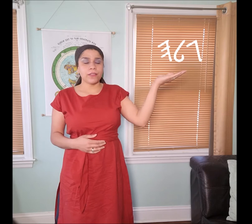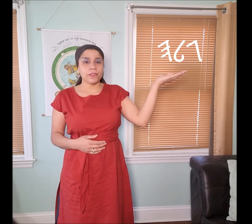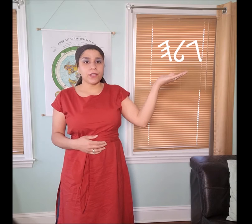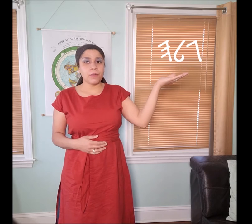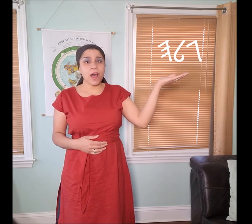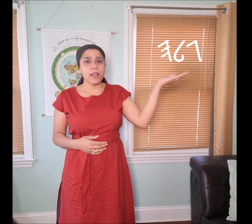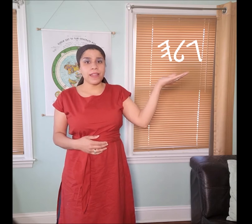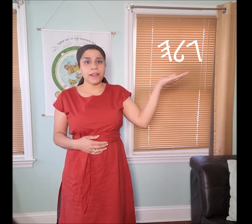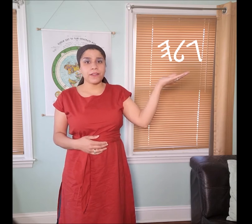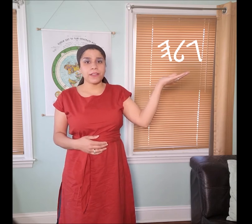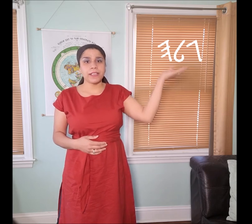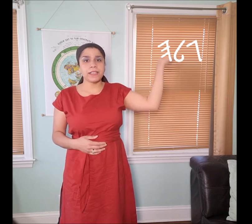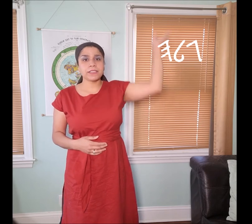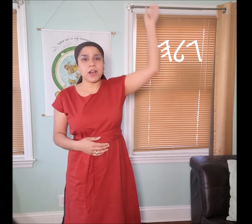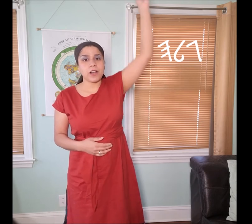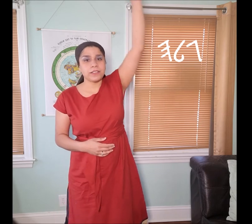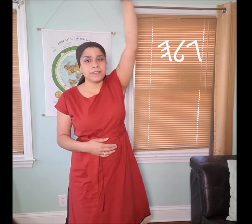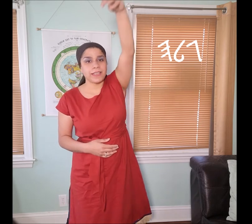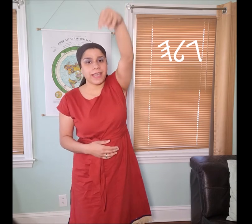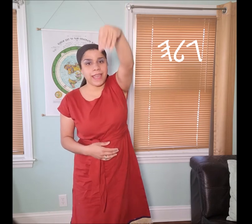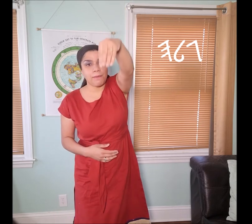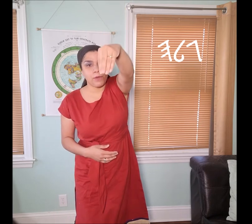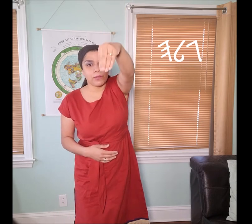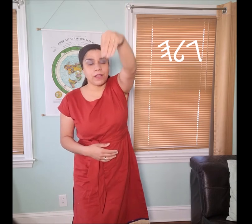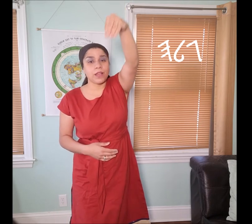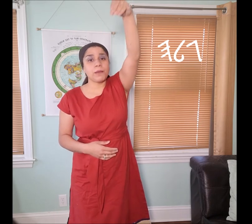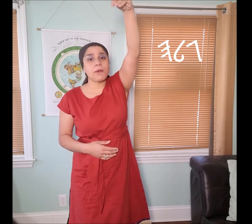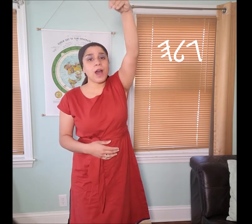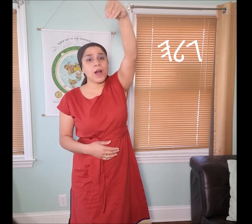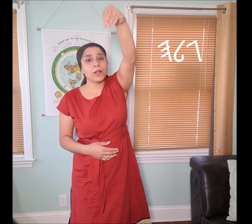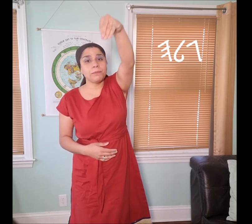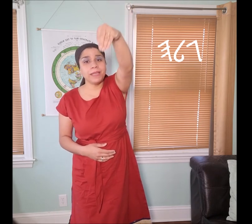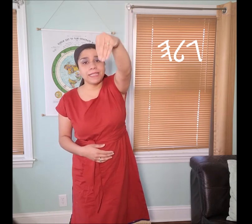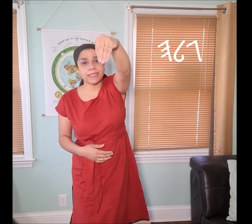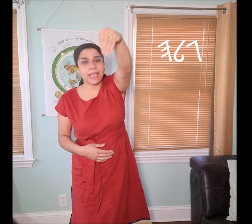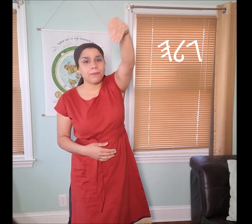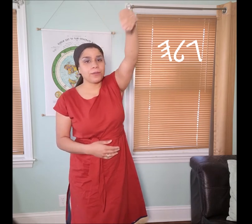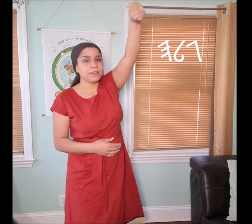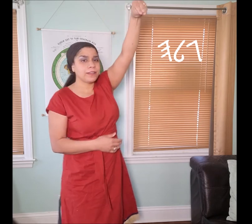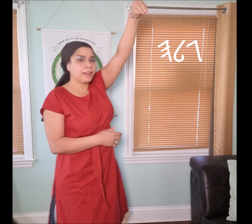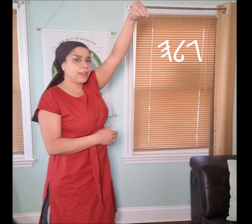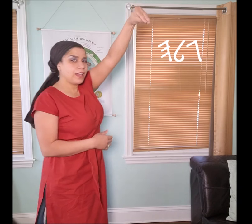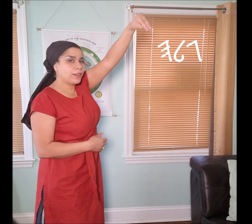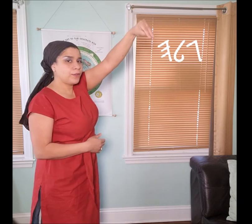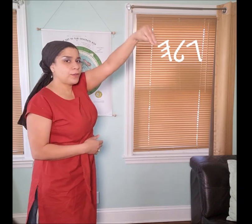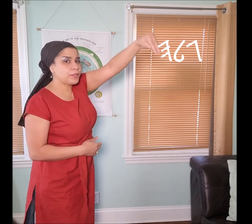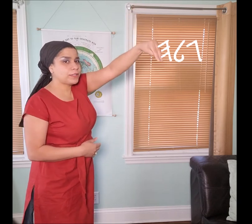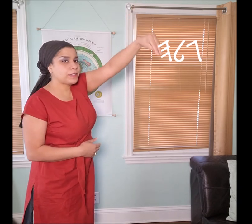The “𐤂 gamal” letter is called the camel. “𐤂 gamal” means camel. If you notice